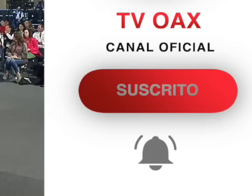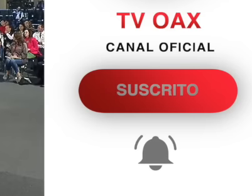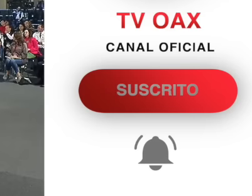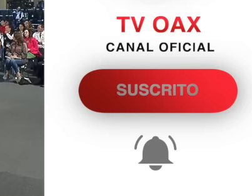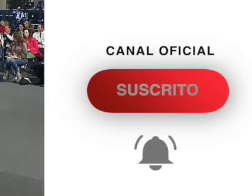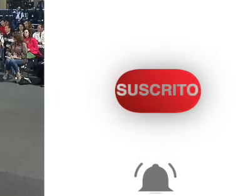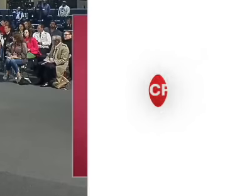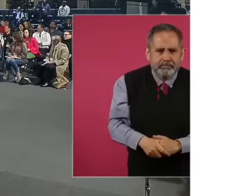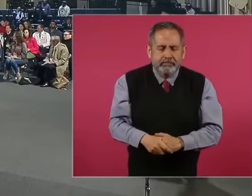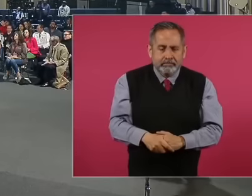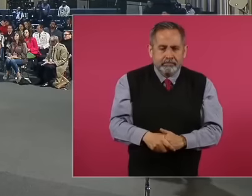Let's see, let's go